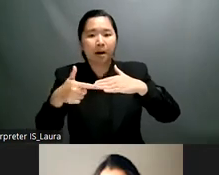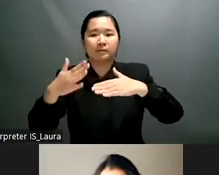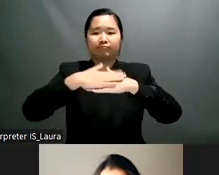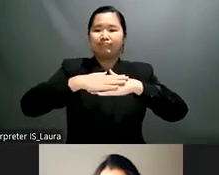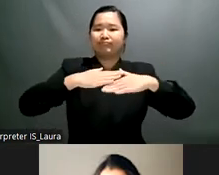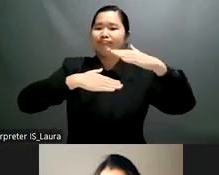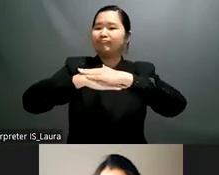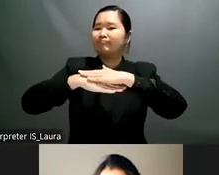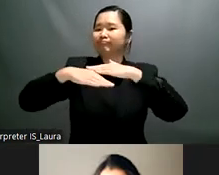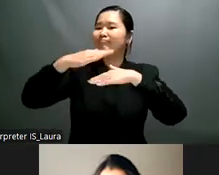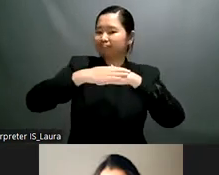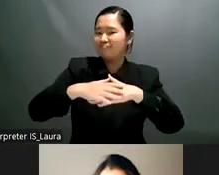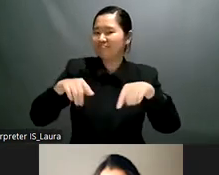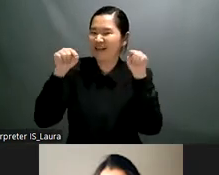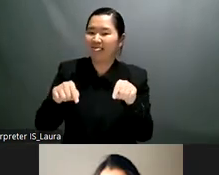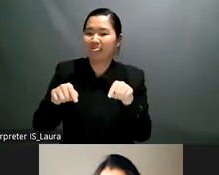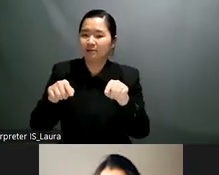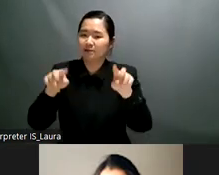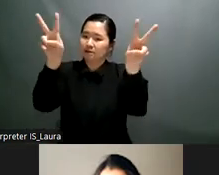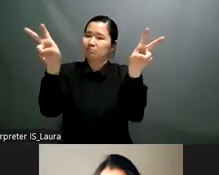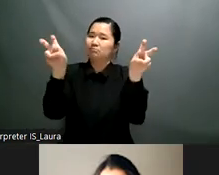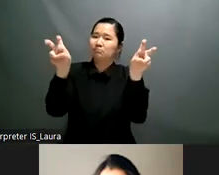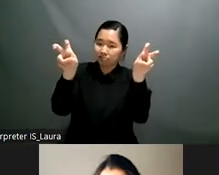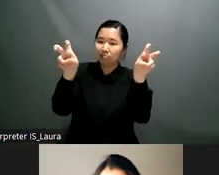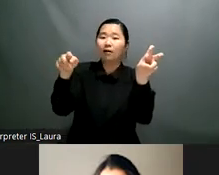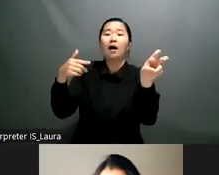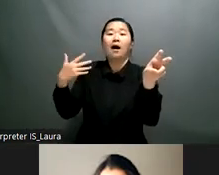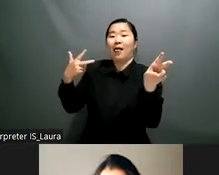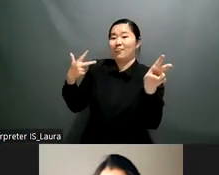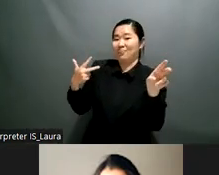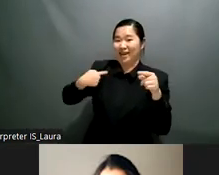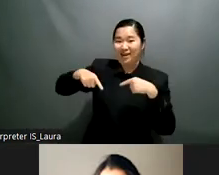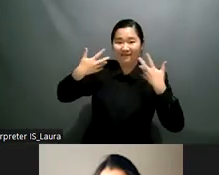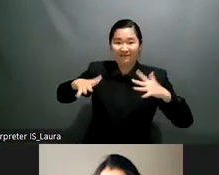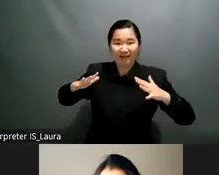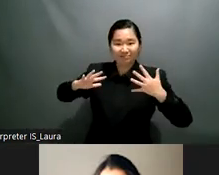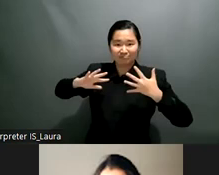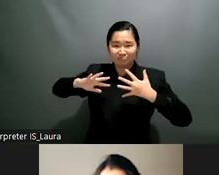climate action disaster risk reduction and resilience against natural disasters